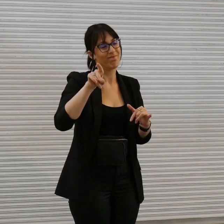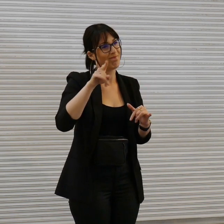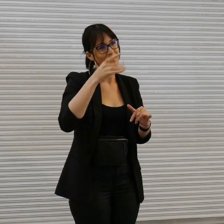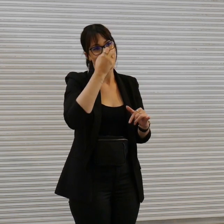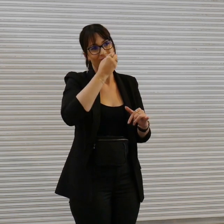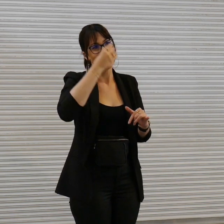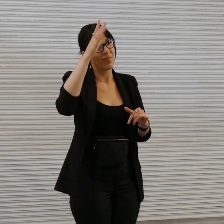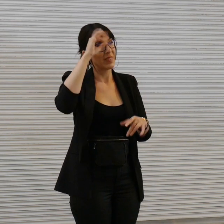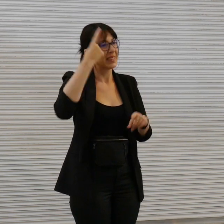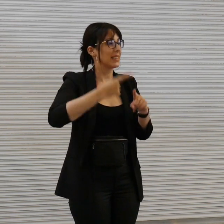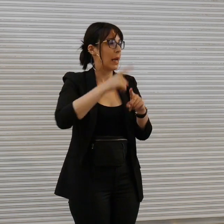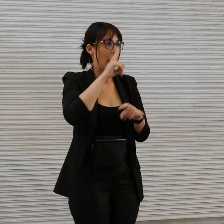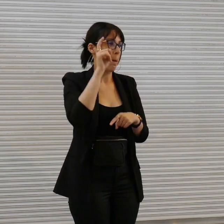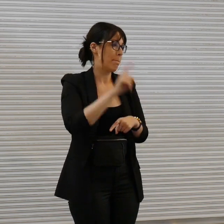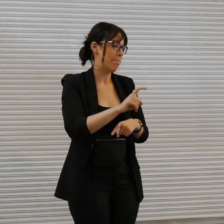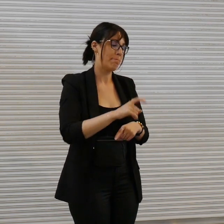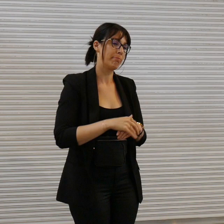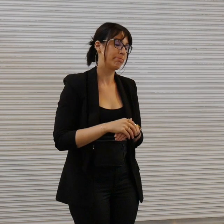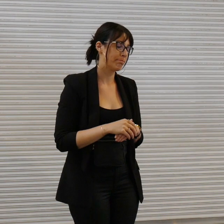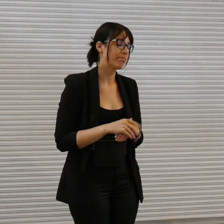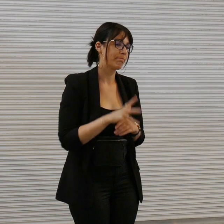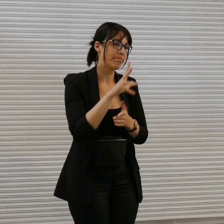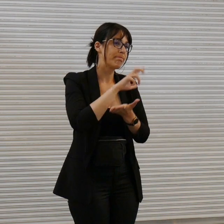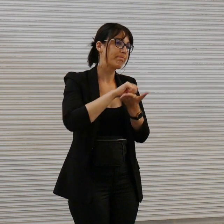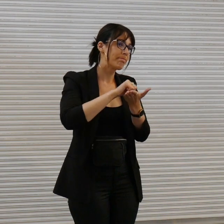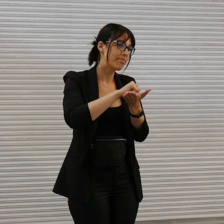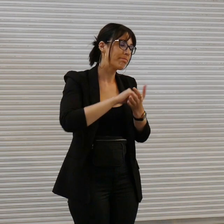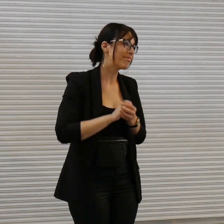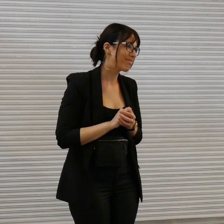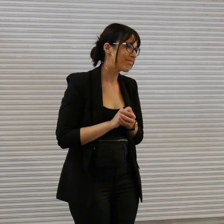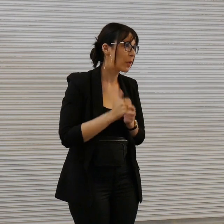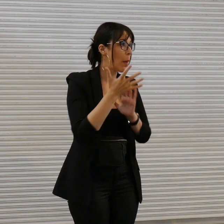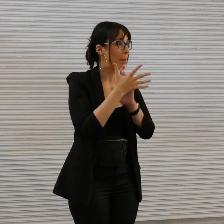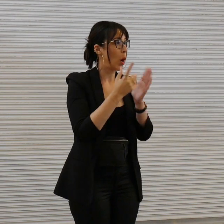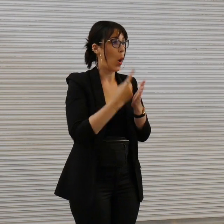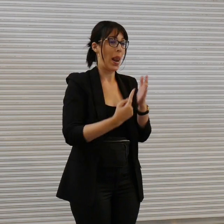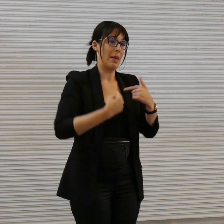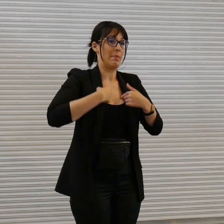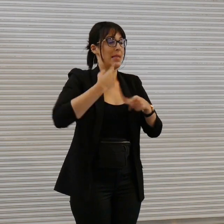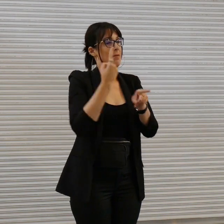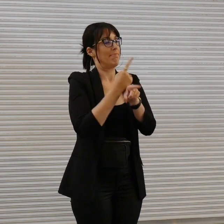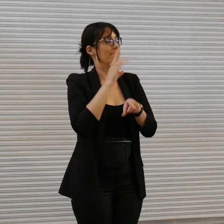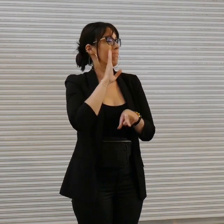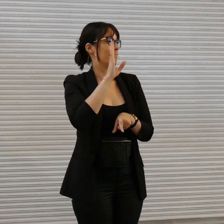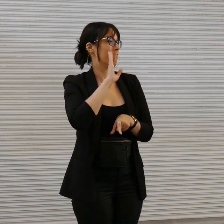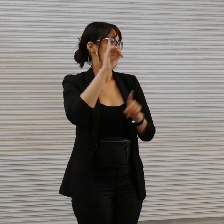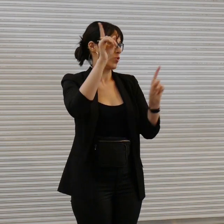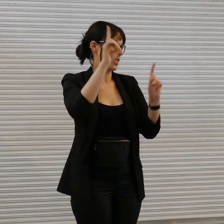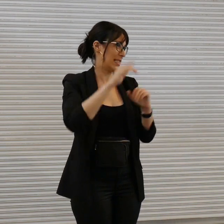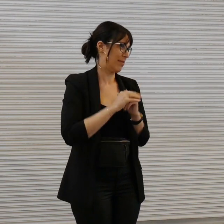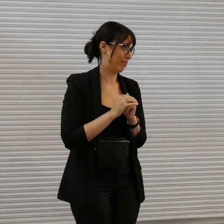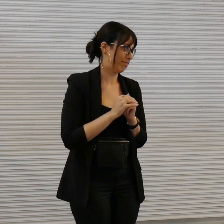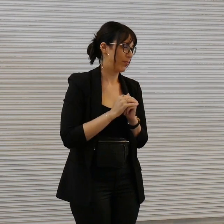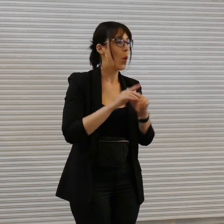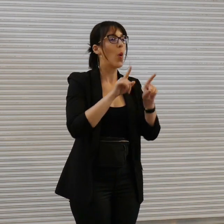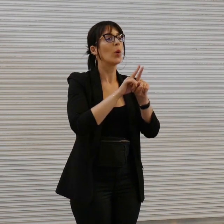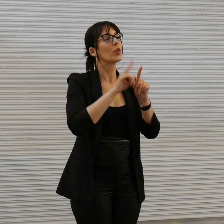has sent her apologies so you'll just have to put up with me and the wonderful Geoff Robinson